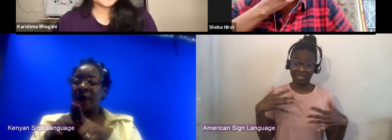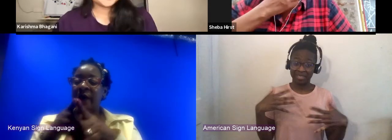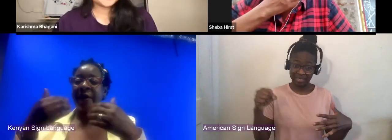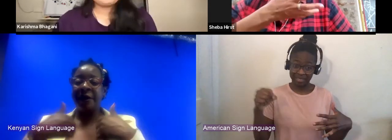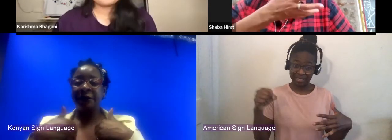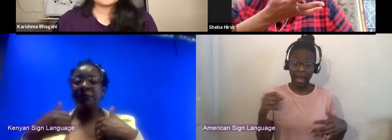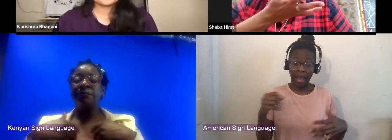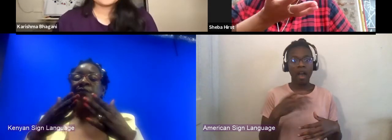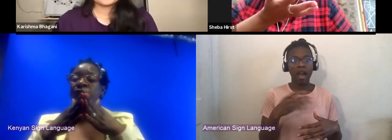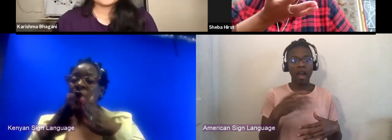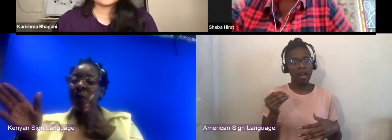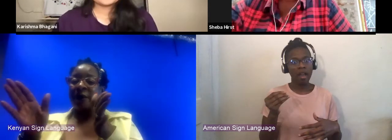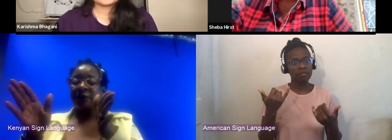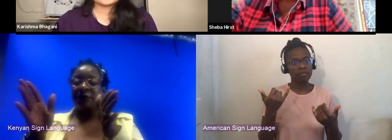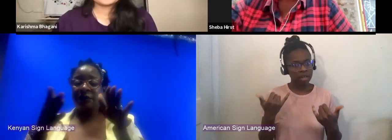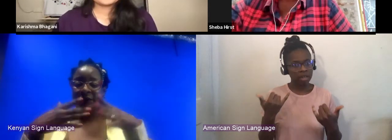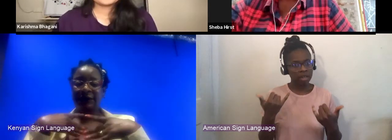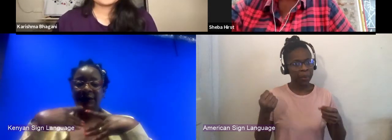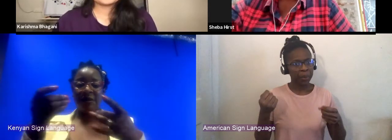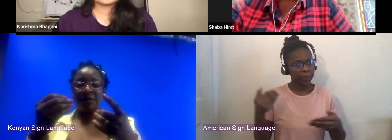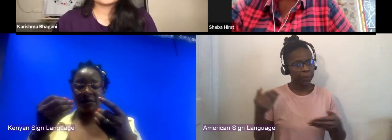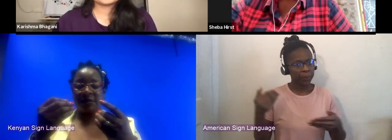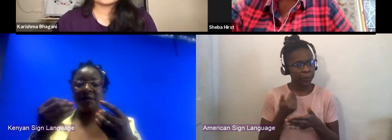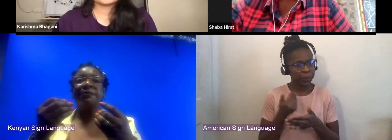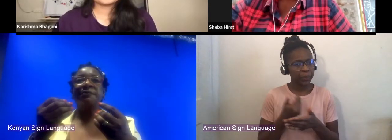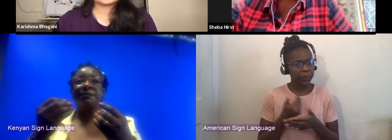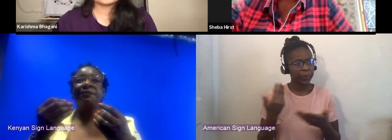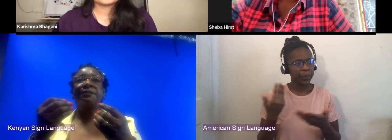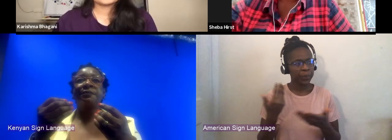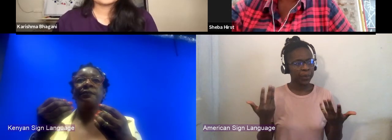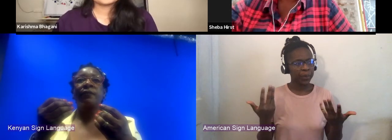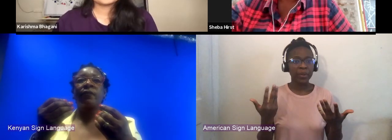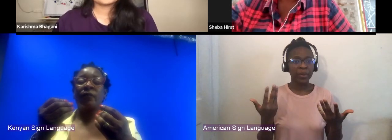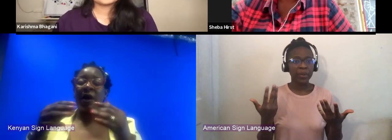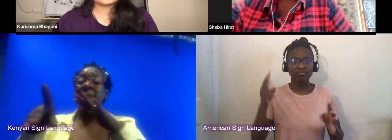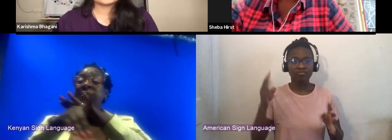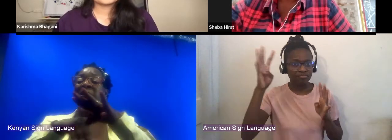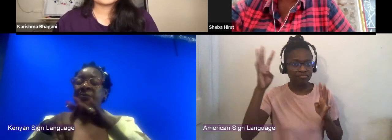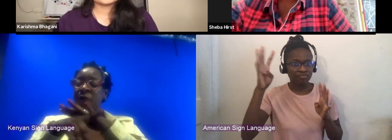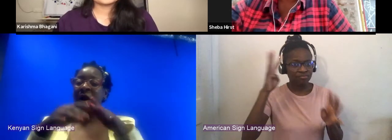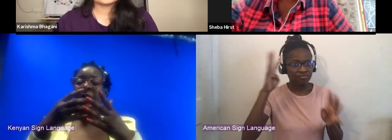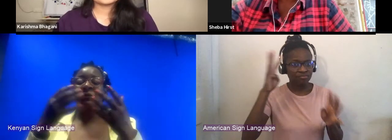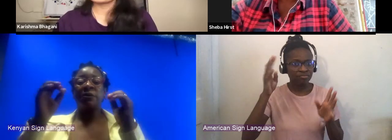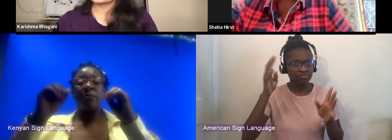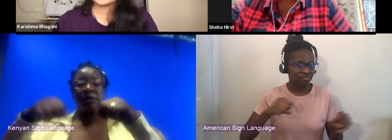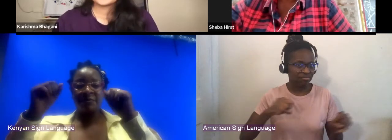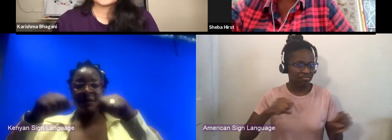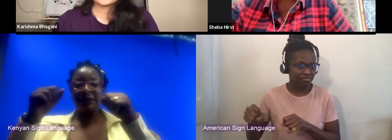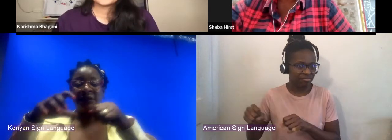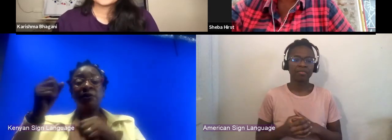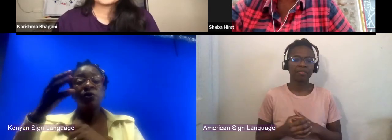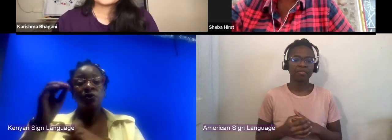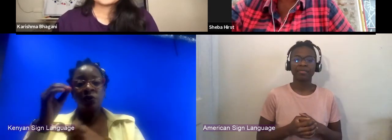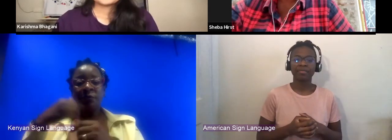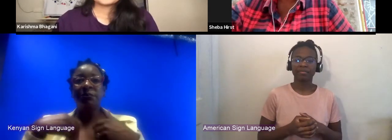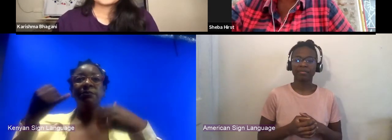such interesting creative possibilities actually. So I'm trying to look for the silver lining all the time.